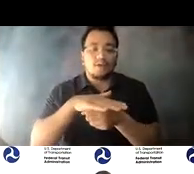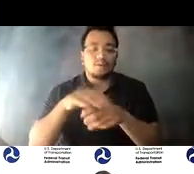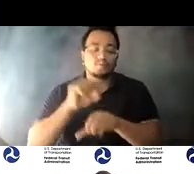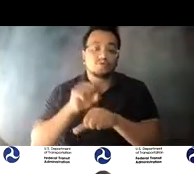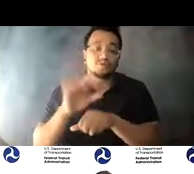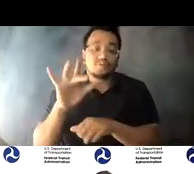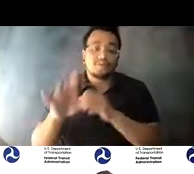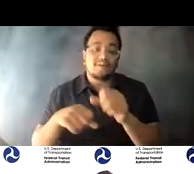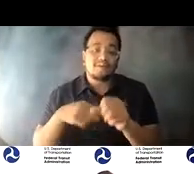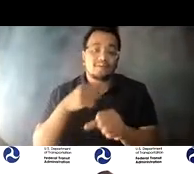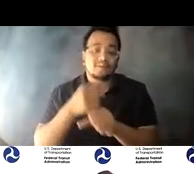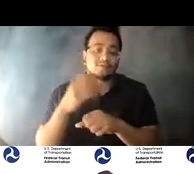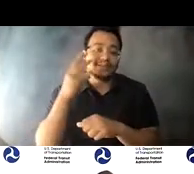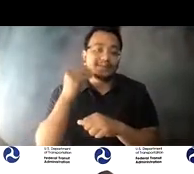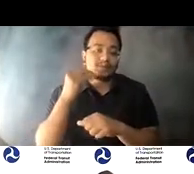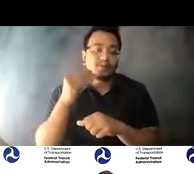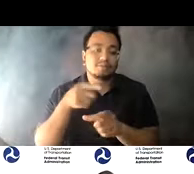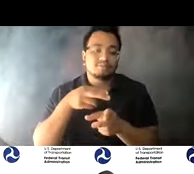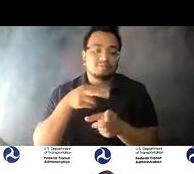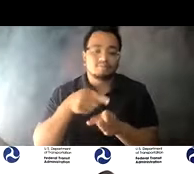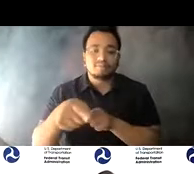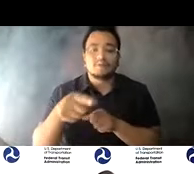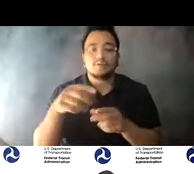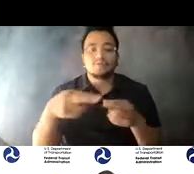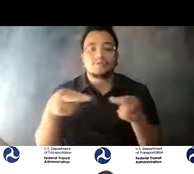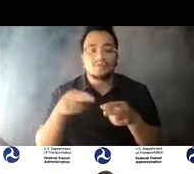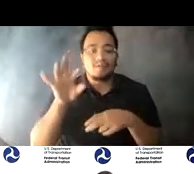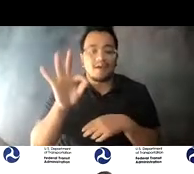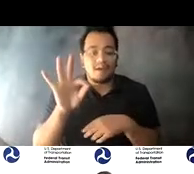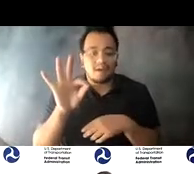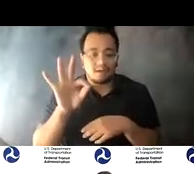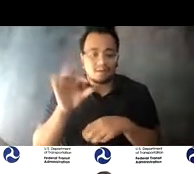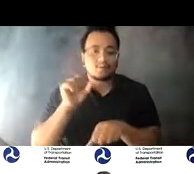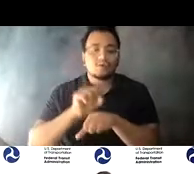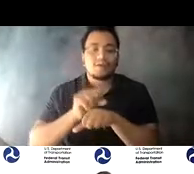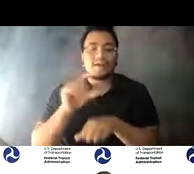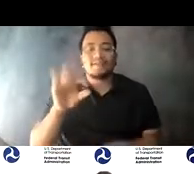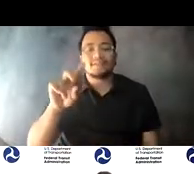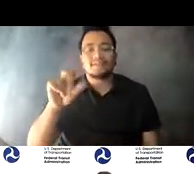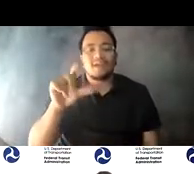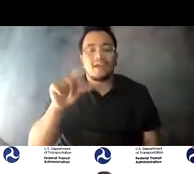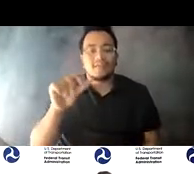industry, including directing the FTA's L.A. office. 14:06:13 Now, let me turn it over to you.